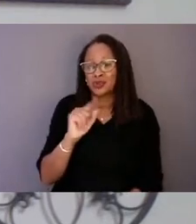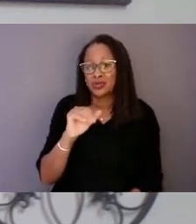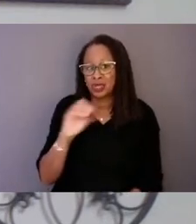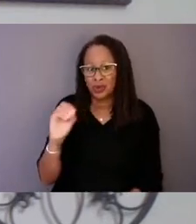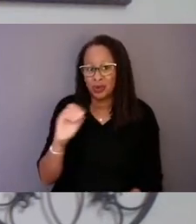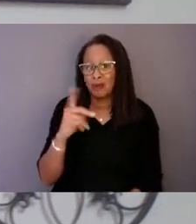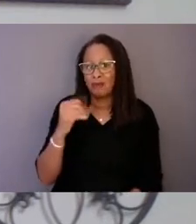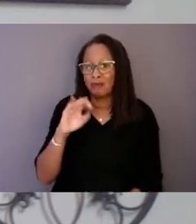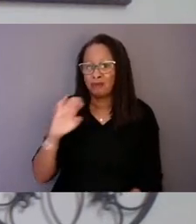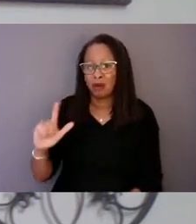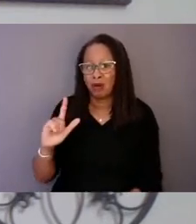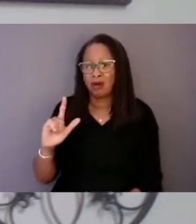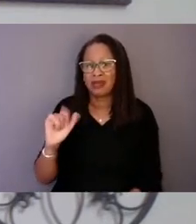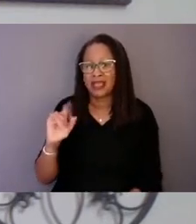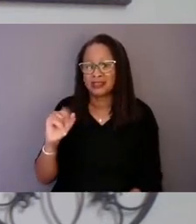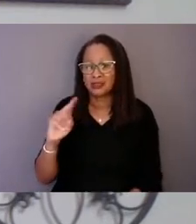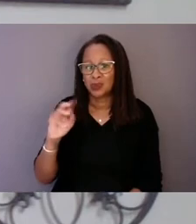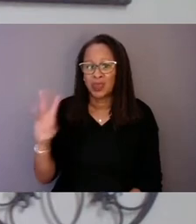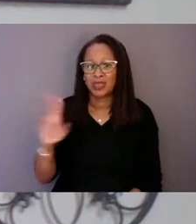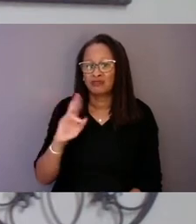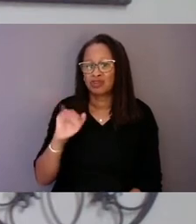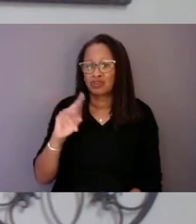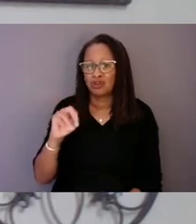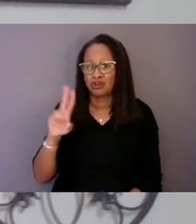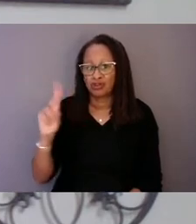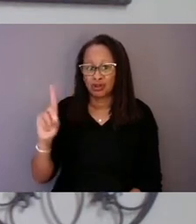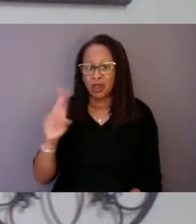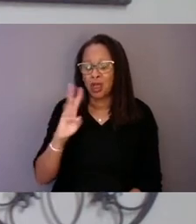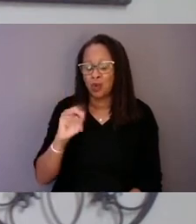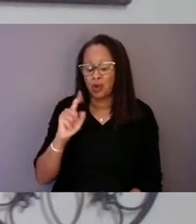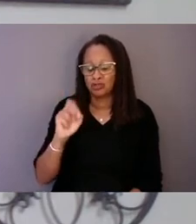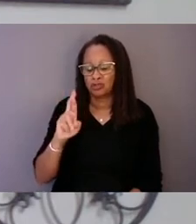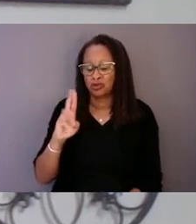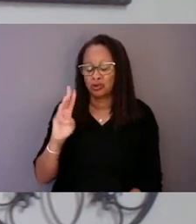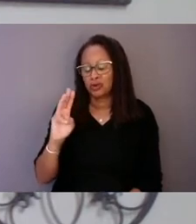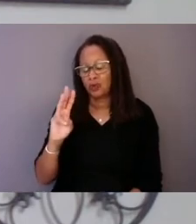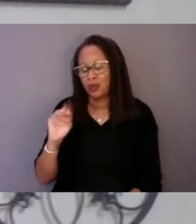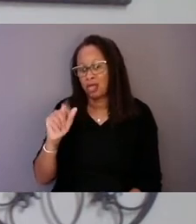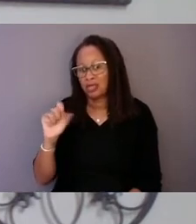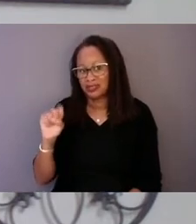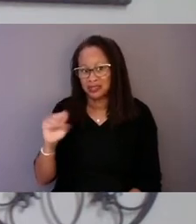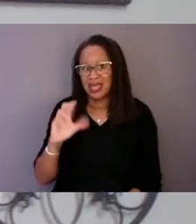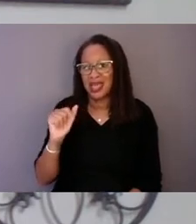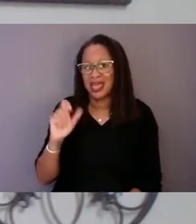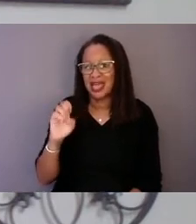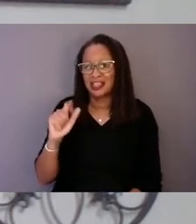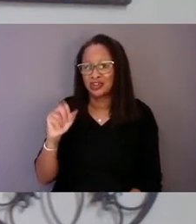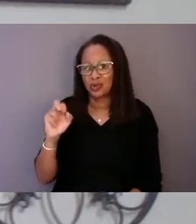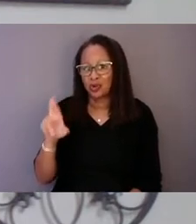Ricardo Muñoz, Walter Wallace Jr., Eleanor Bumpurs. This list goes on for way too long